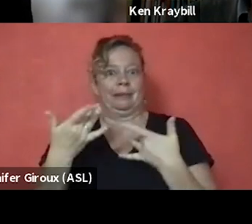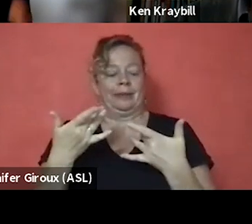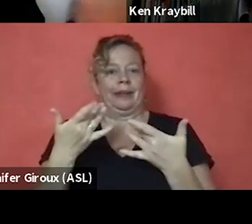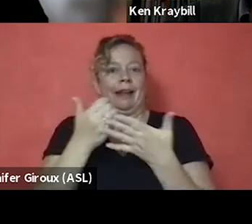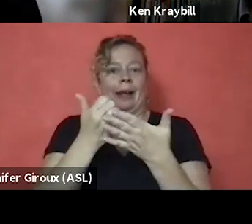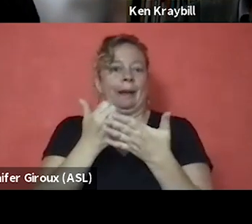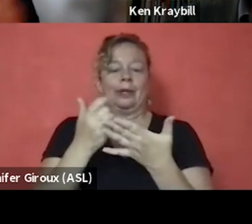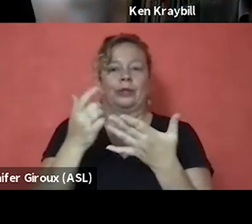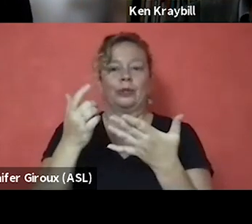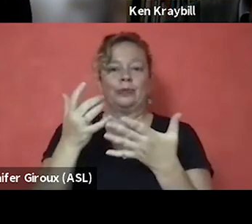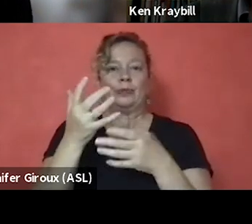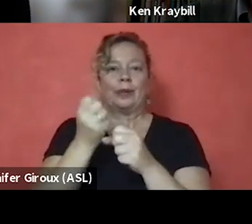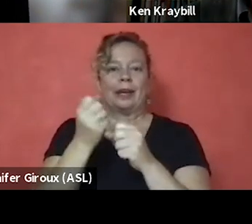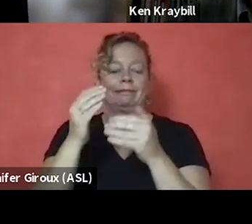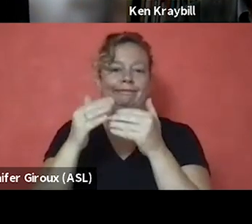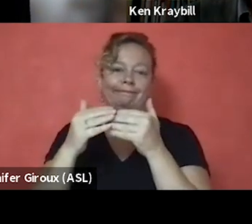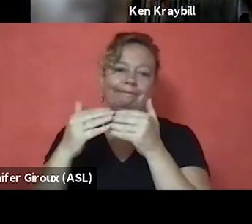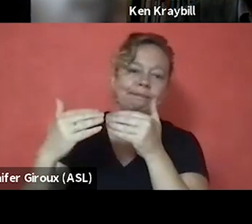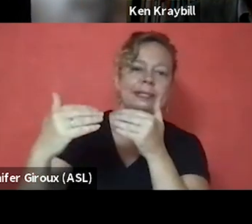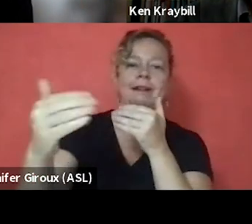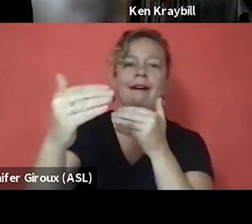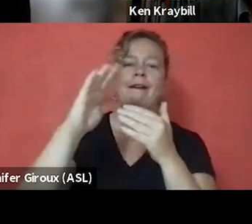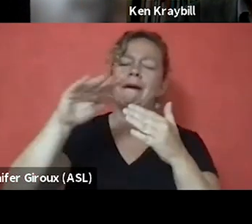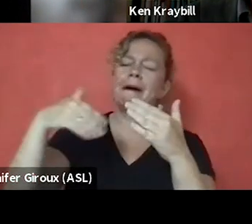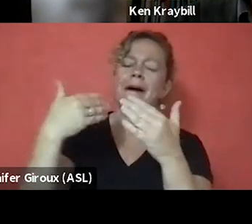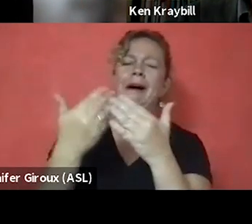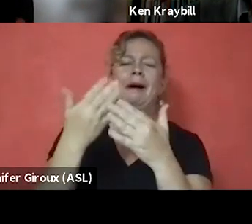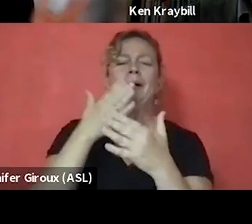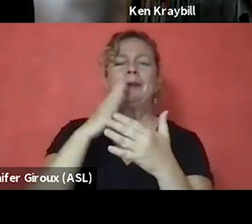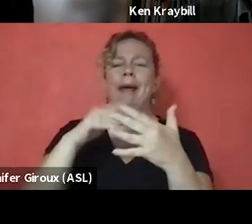sort of get beyond all of the bad things that I had done in active addiction